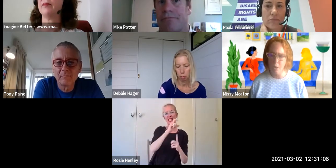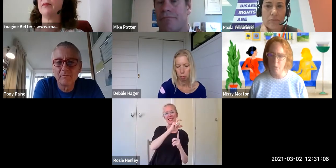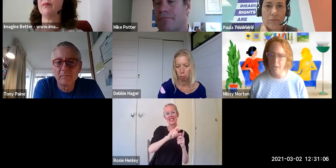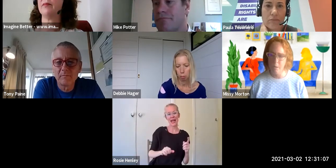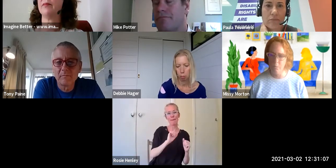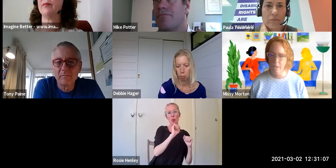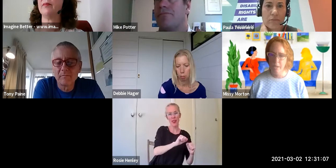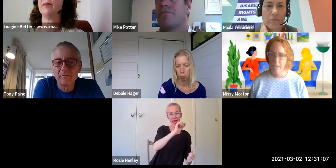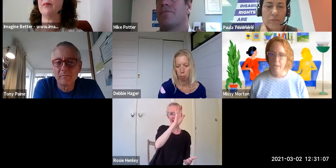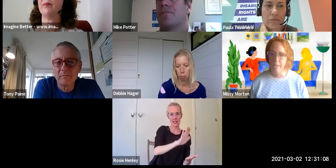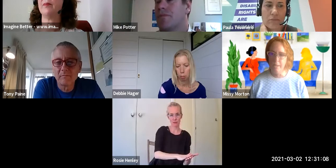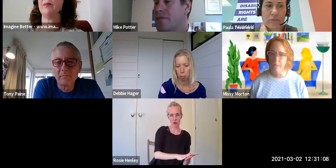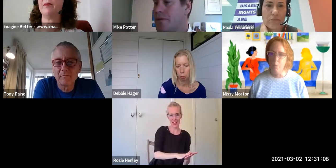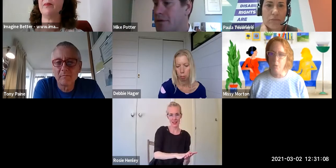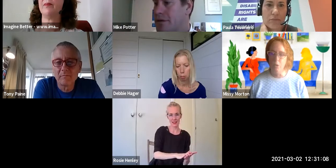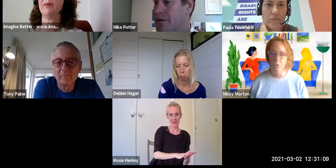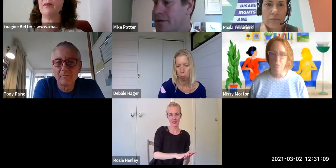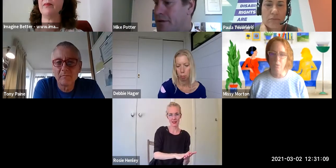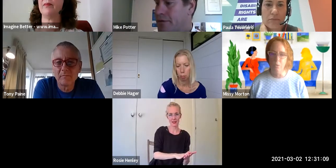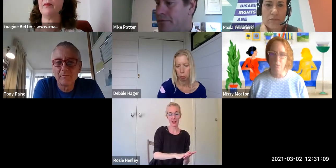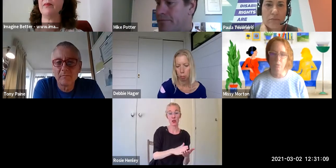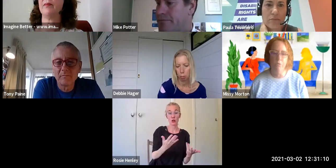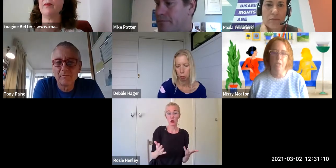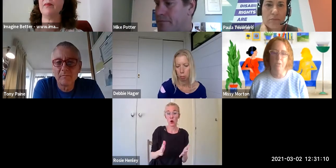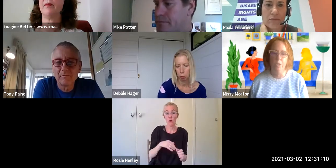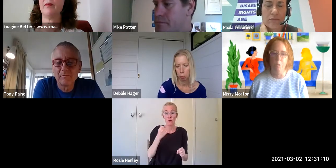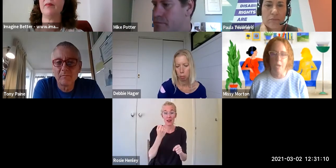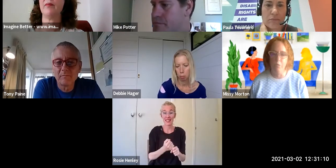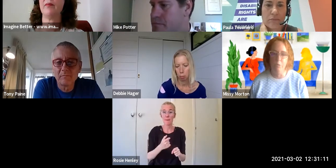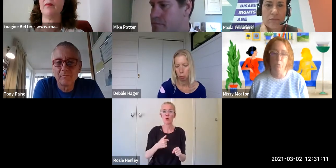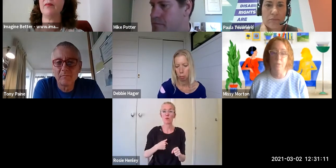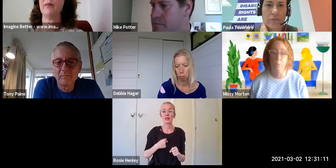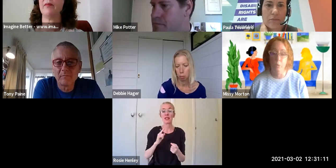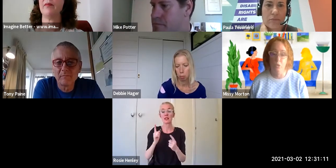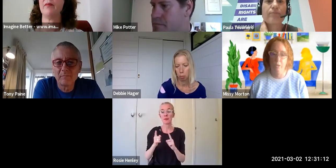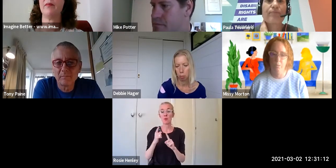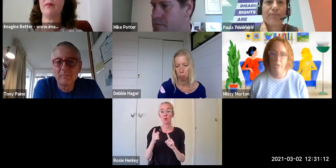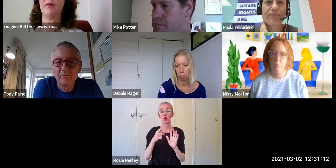So as an example I'll use the videos that have been made from the Voices Project right,